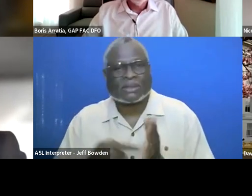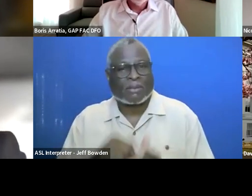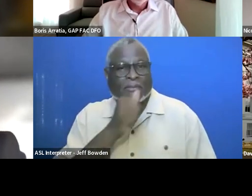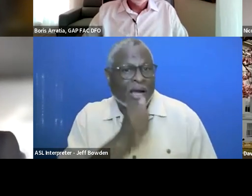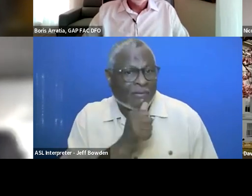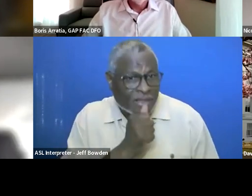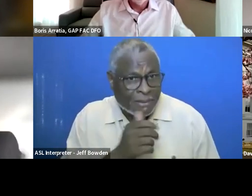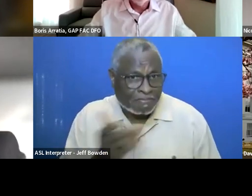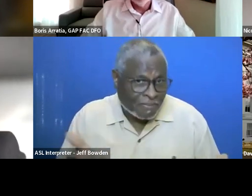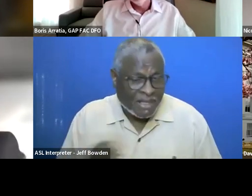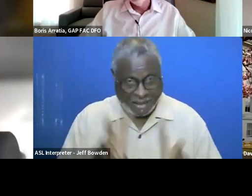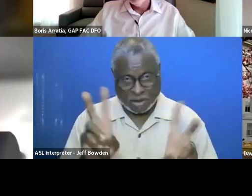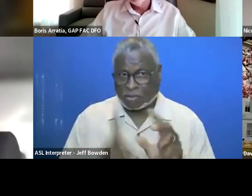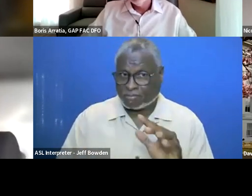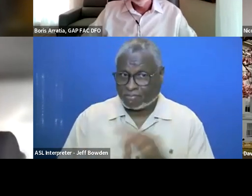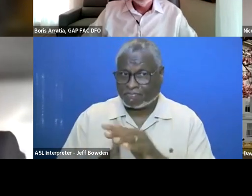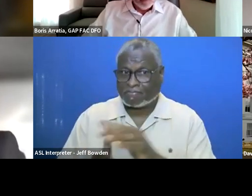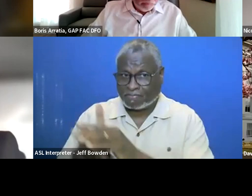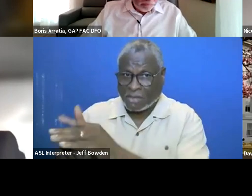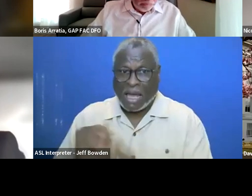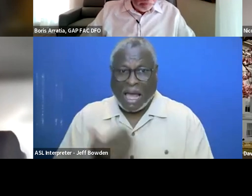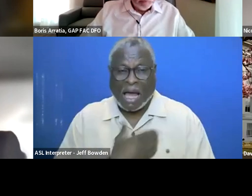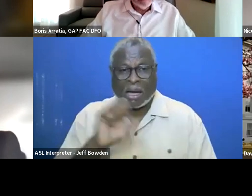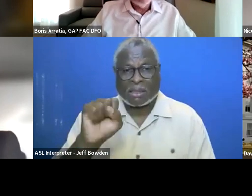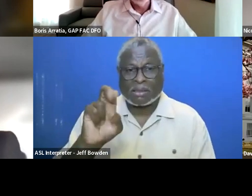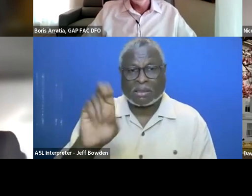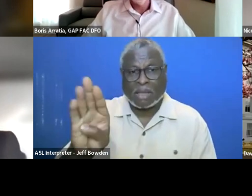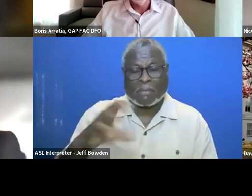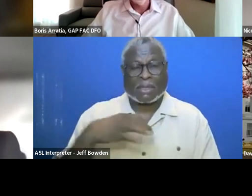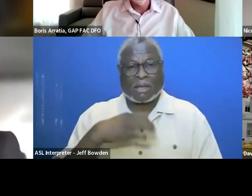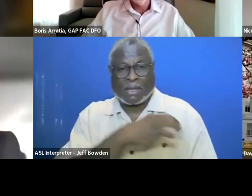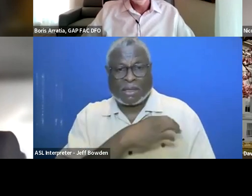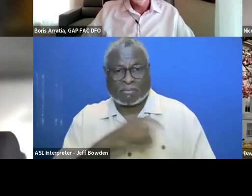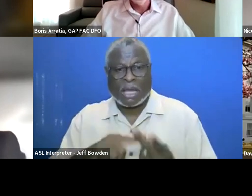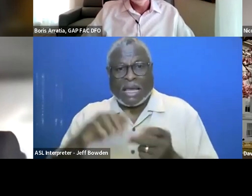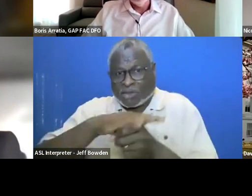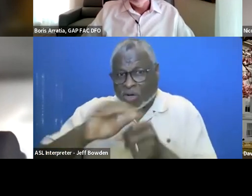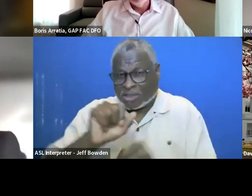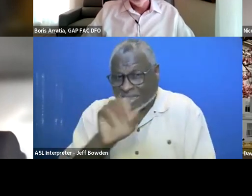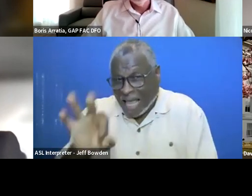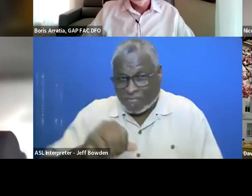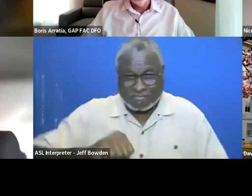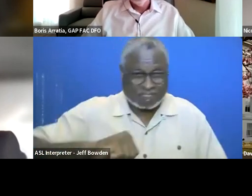That issue has come up within our Subcommittee. Internal staff resistance, what do you see out there?